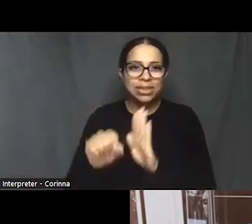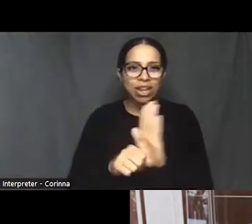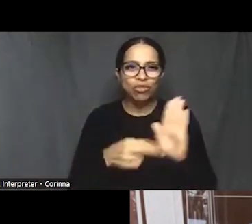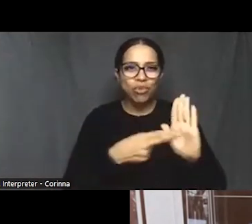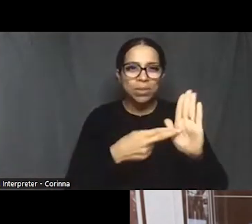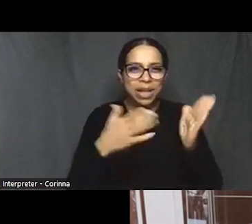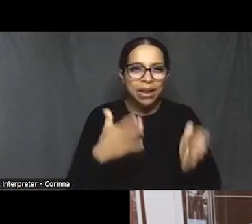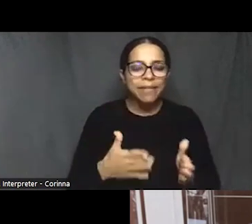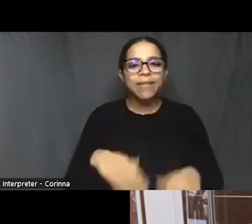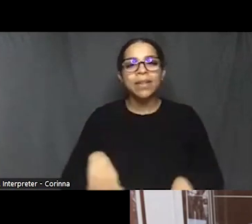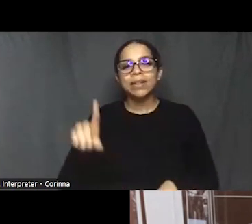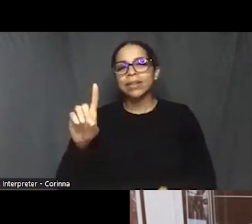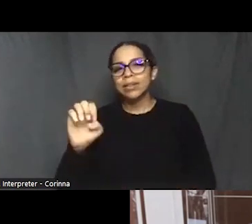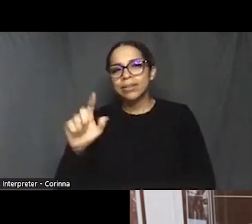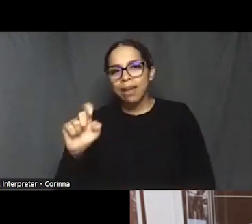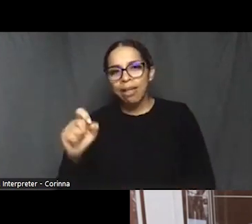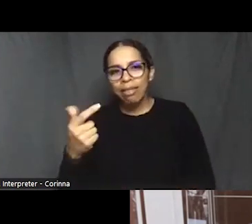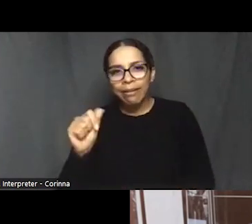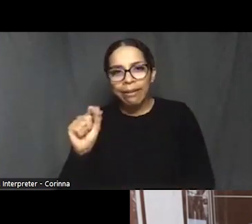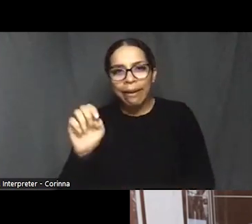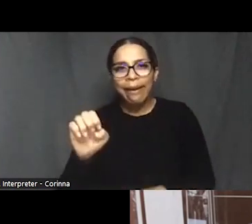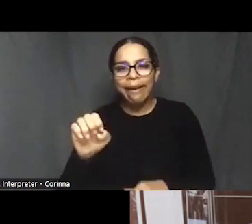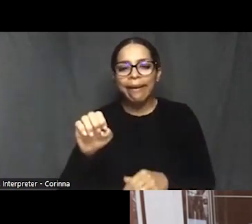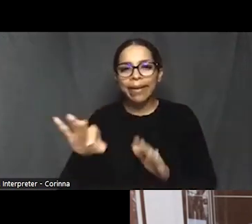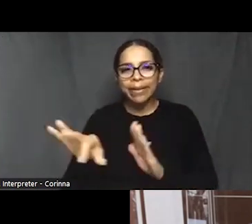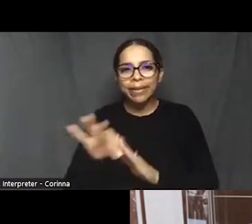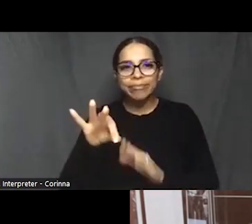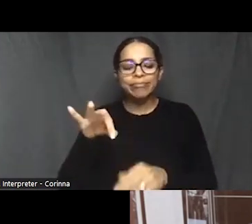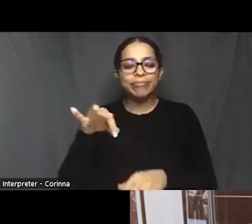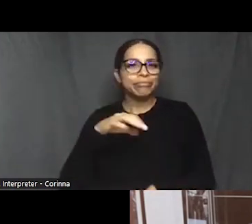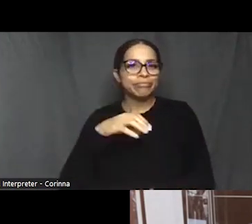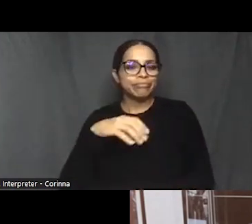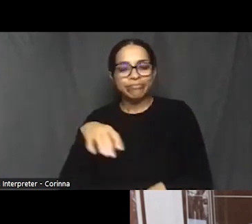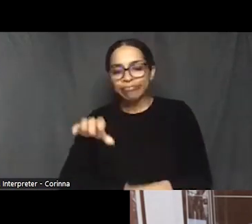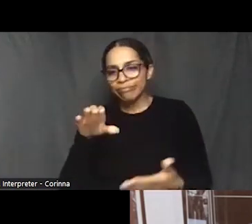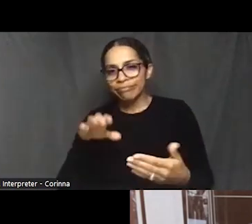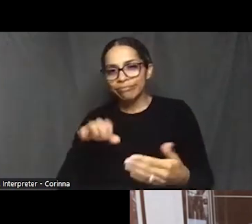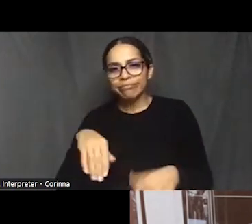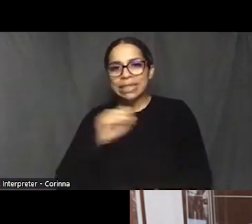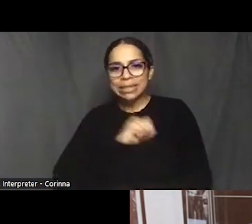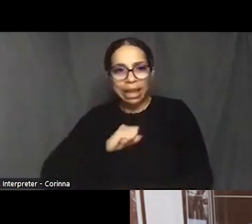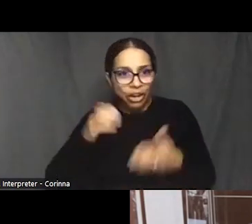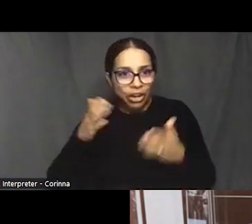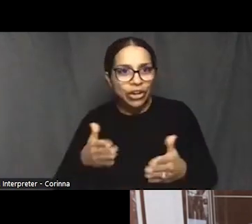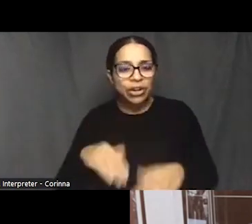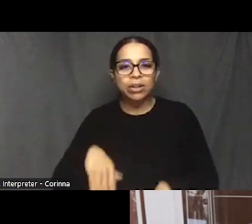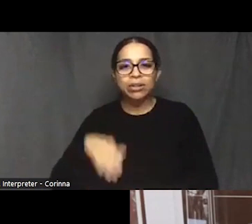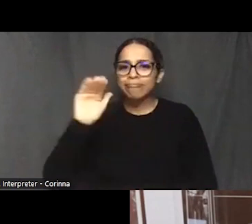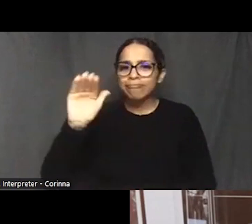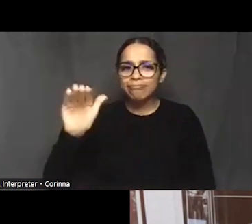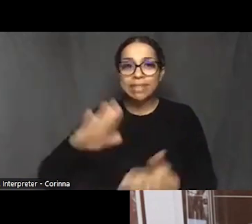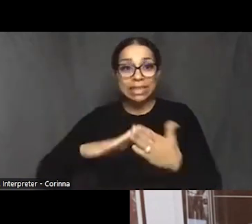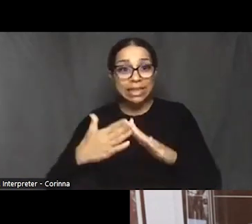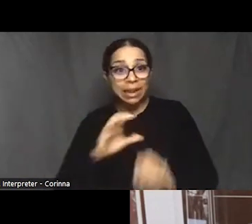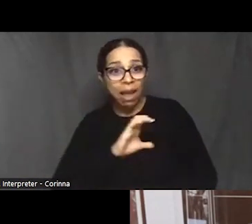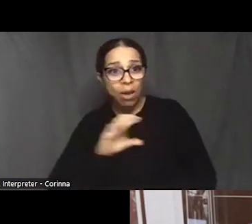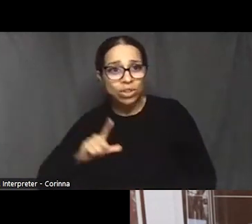out to the people on your county council or your city council and let them know that you're concerned about these issues.